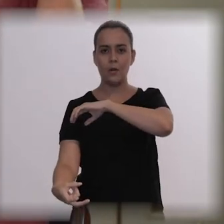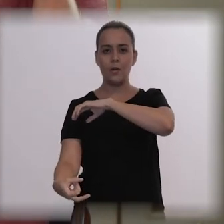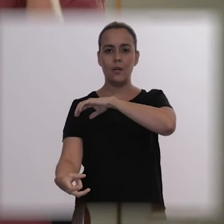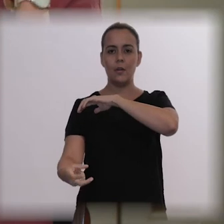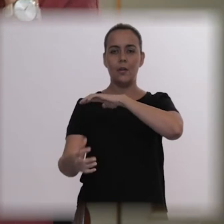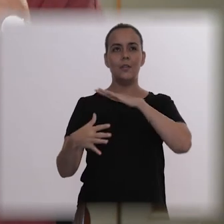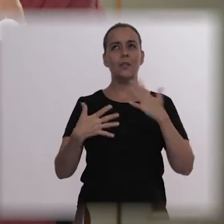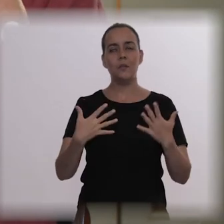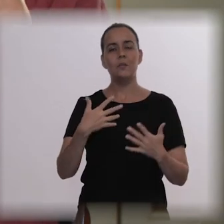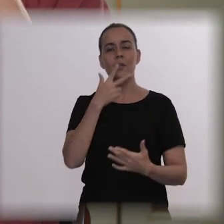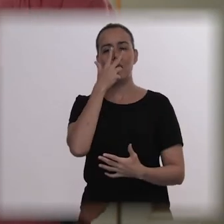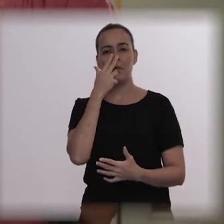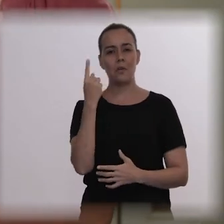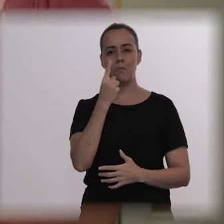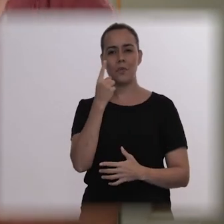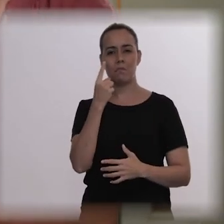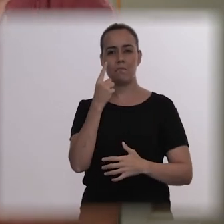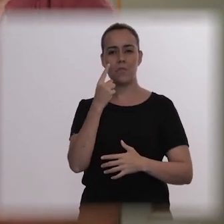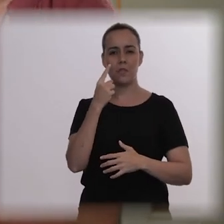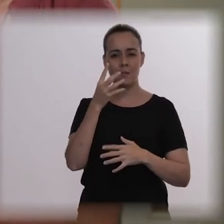That’s how I feel, but I can't say for sure.